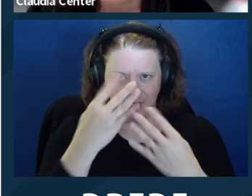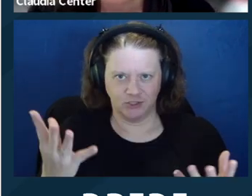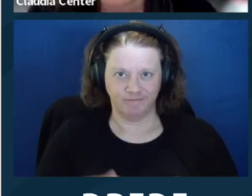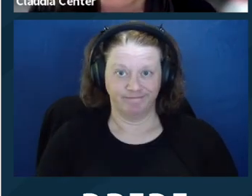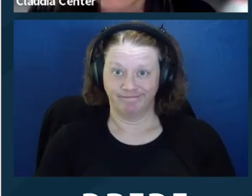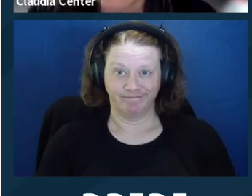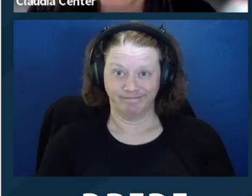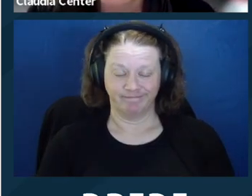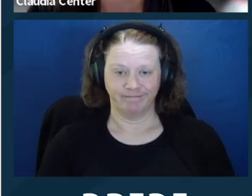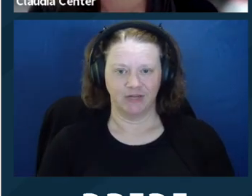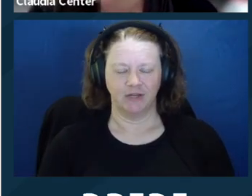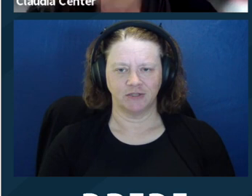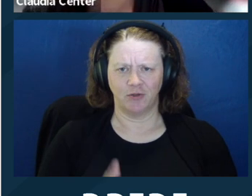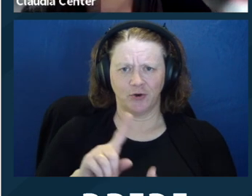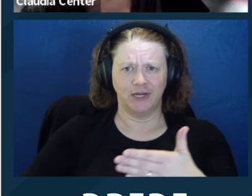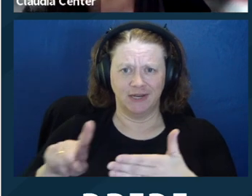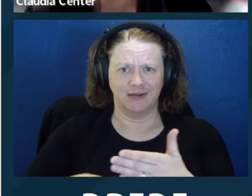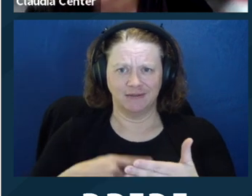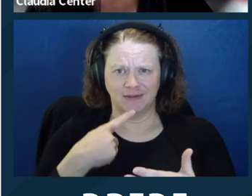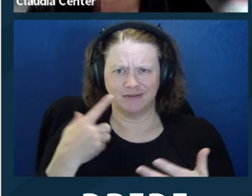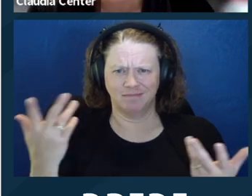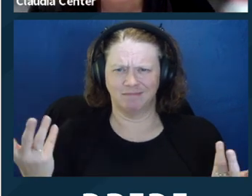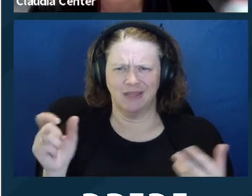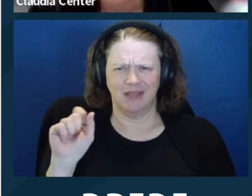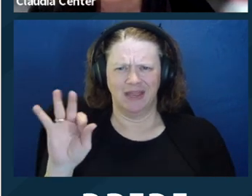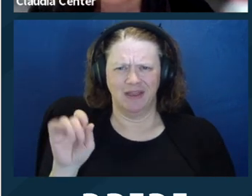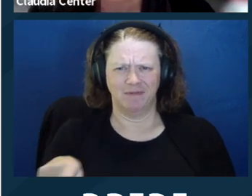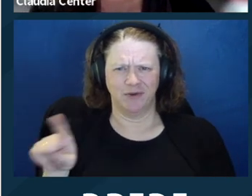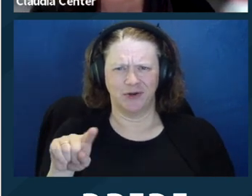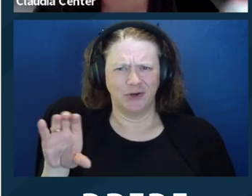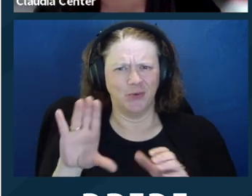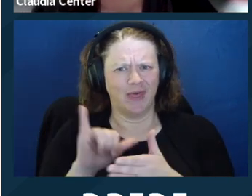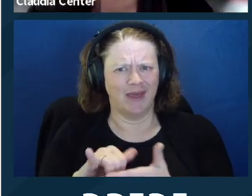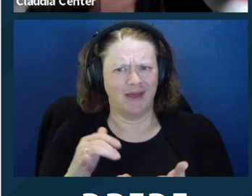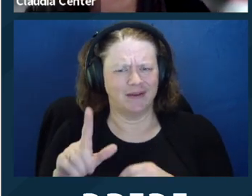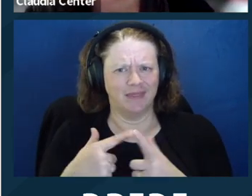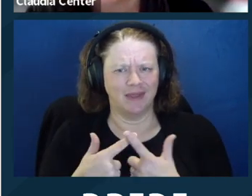you should speak to the client first, and the client should have the opportunity to